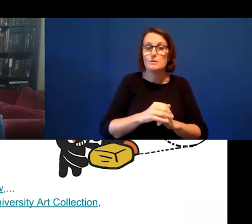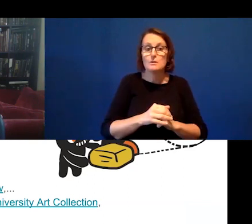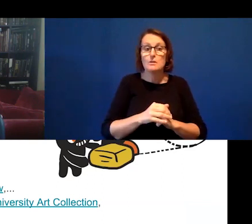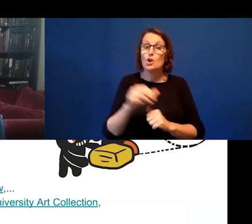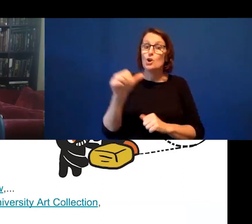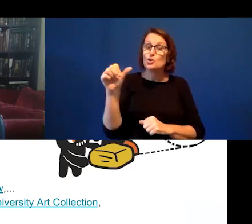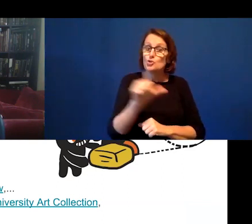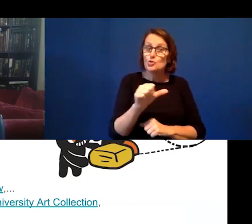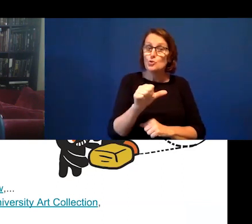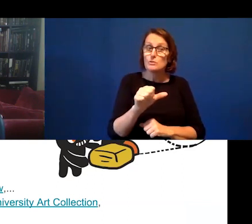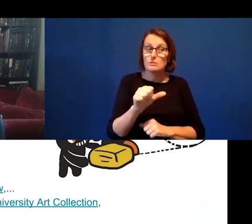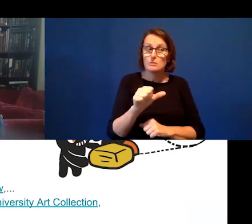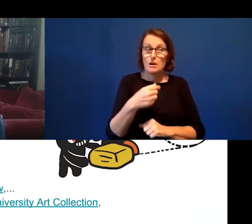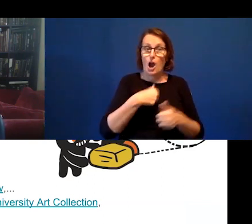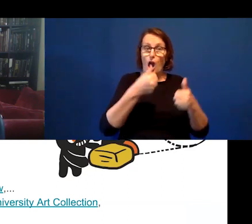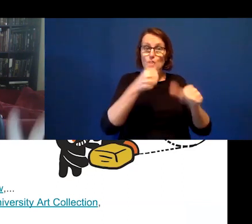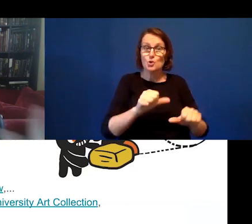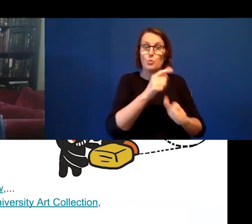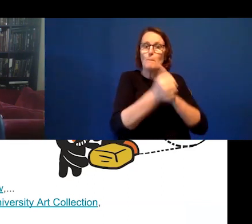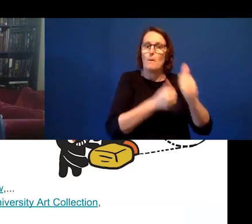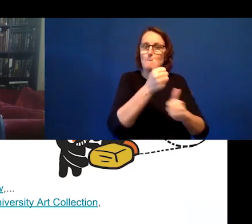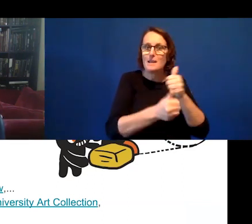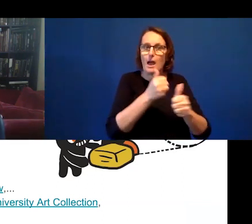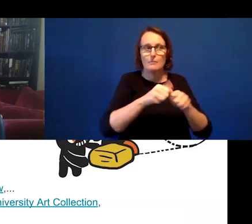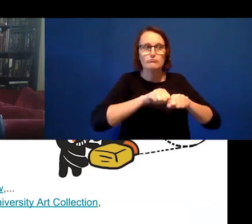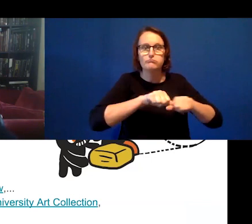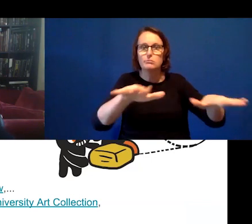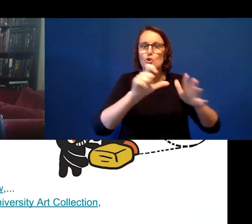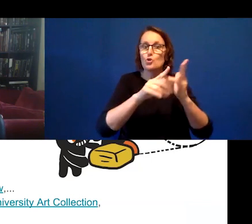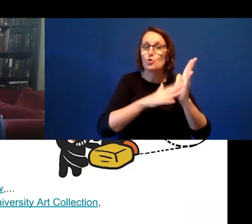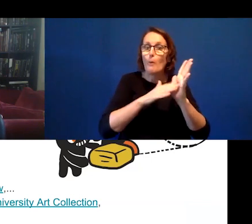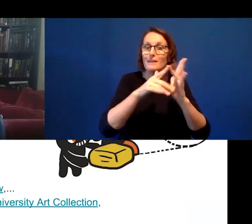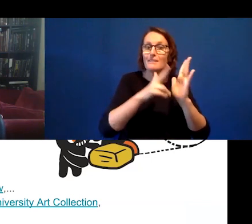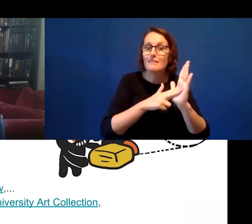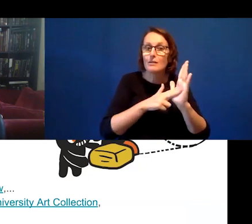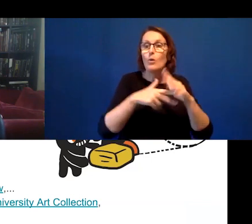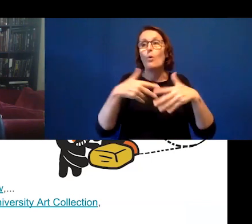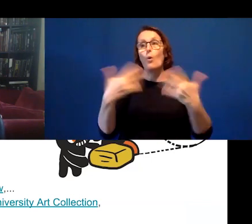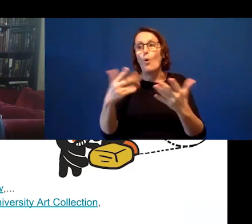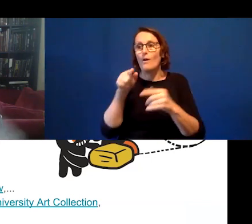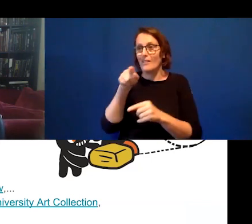platforms that are popular and pervasive as opposed to lesser known?